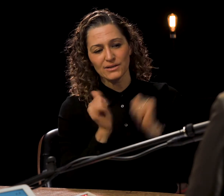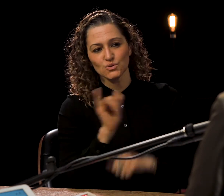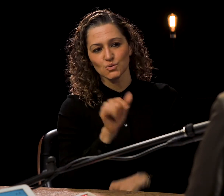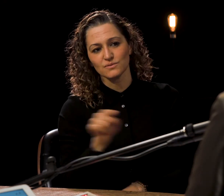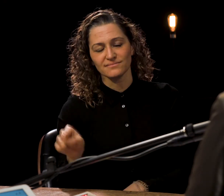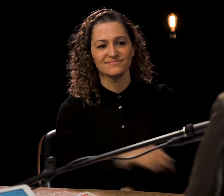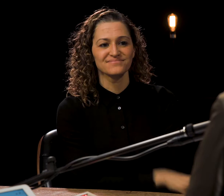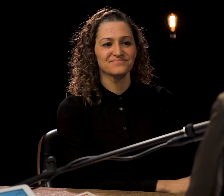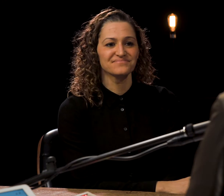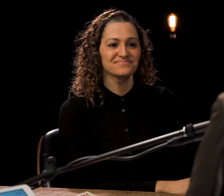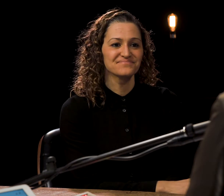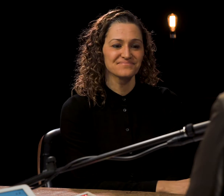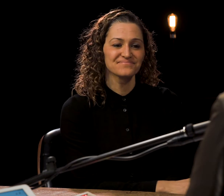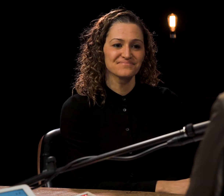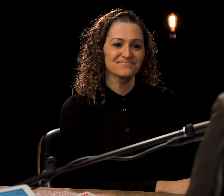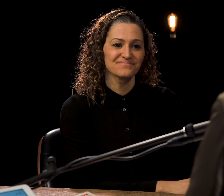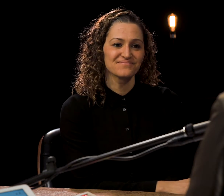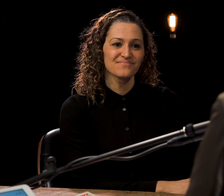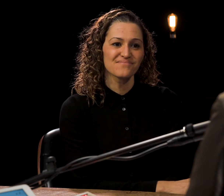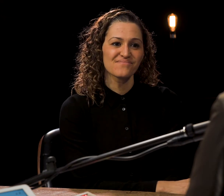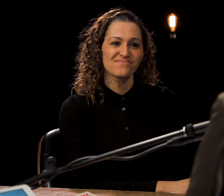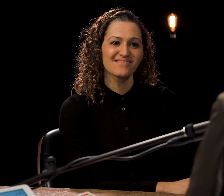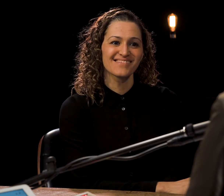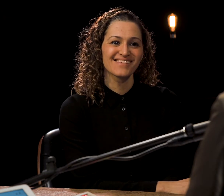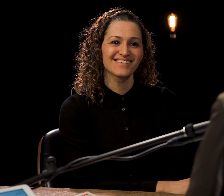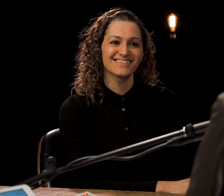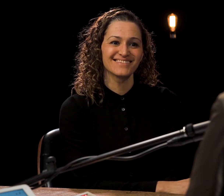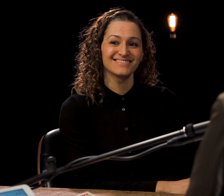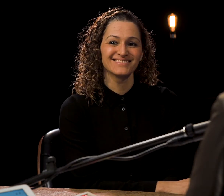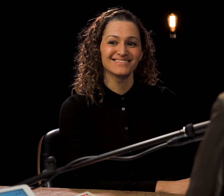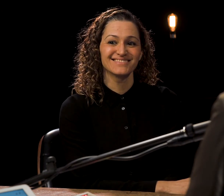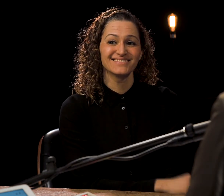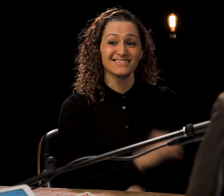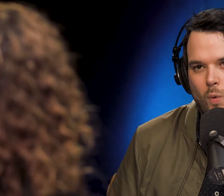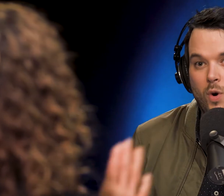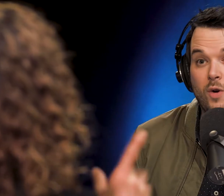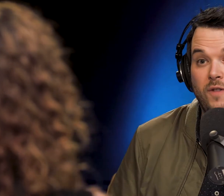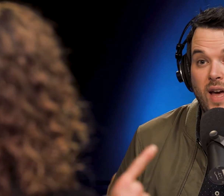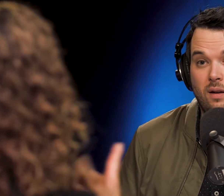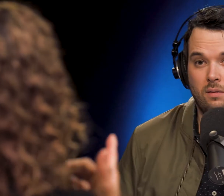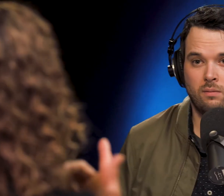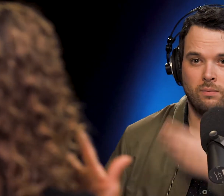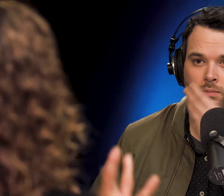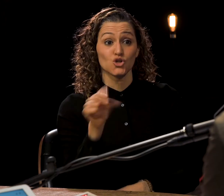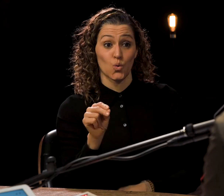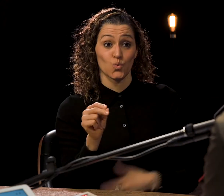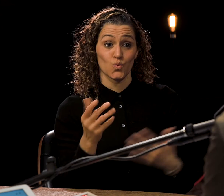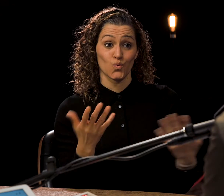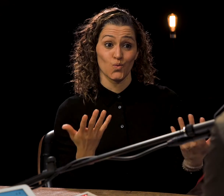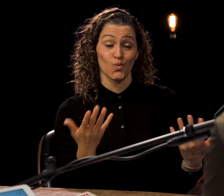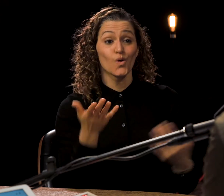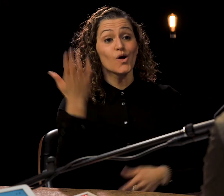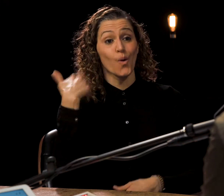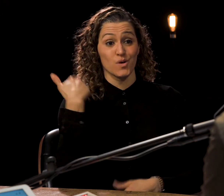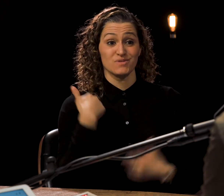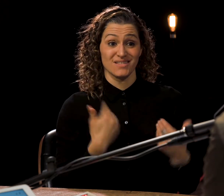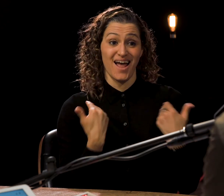Dawn Jani Birley: and other Shakespeare plays Dawn Jani Birley: as well! So I was familiar Dawn Jani Birley: with the play before going into this. Tom Power: Were you a fan? Dawn Jani Birley: Yes and no. I